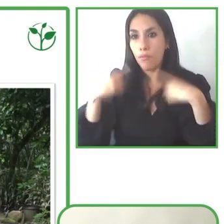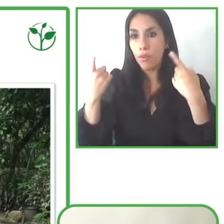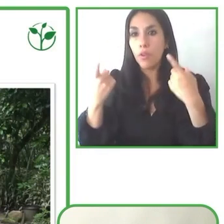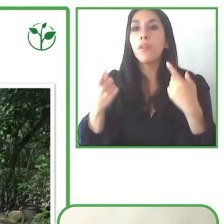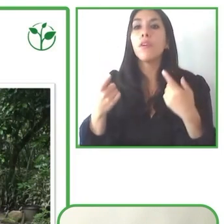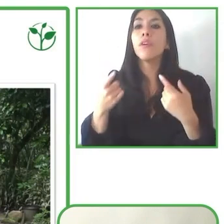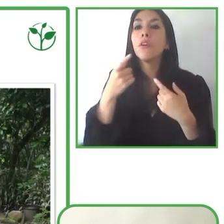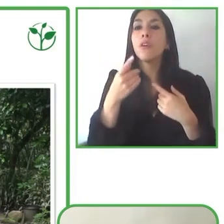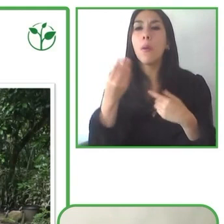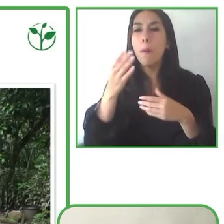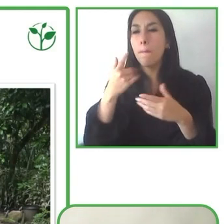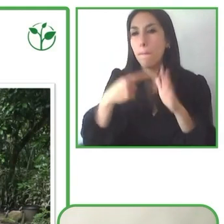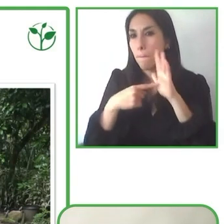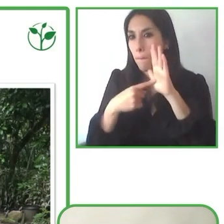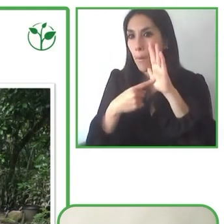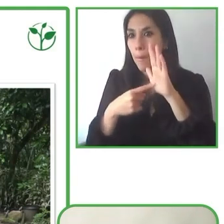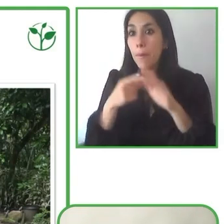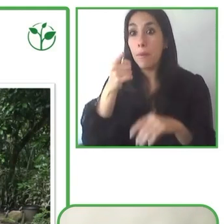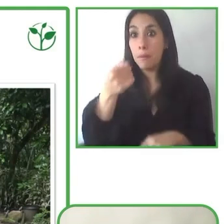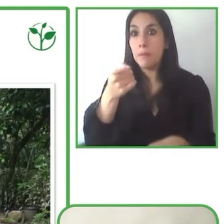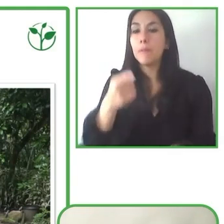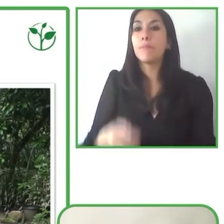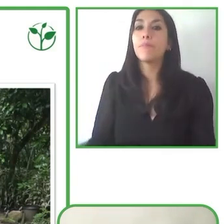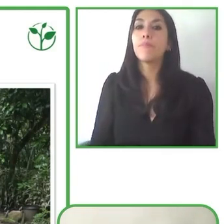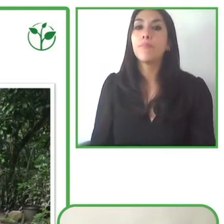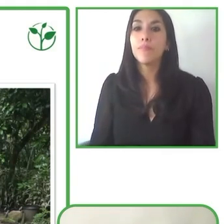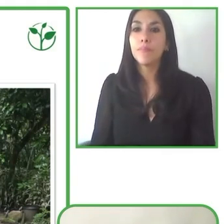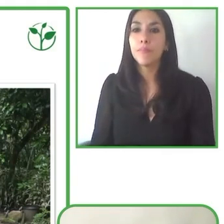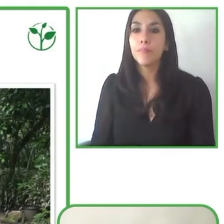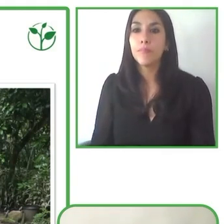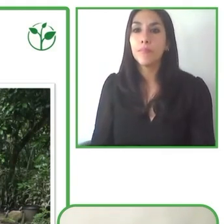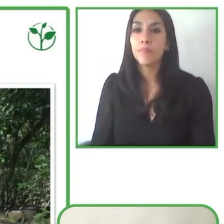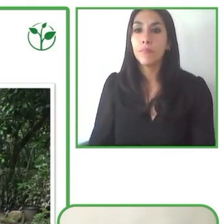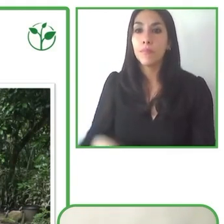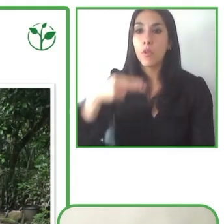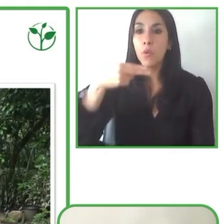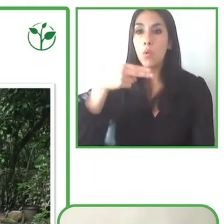A really good example that we've had is our work with Wasilla Amazon launch.